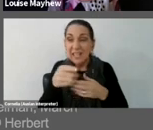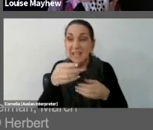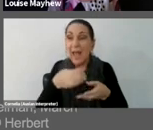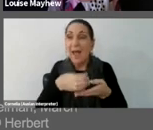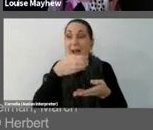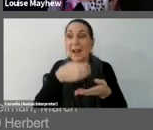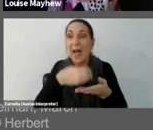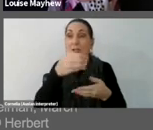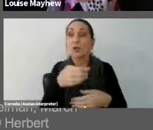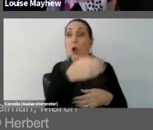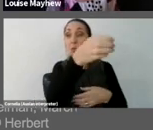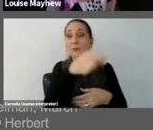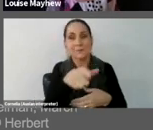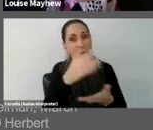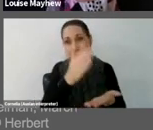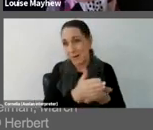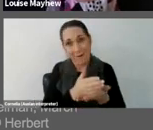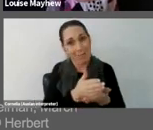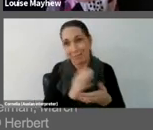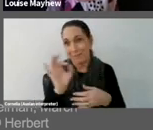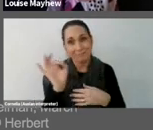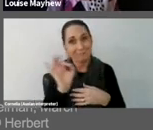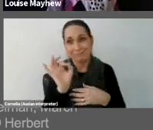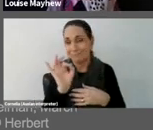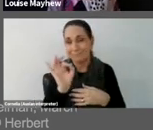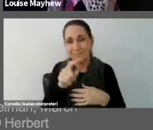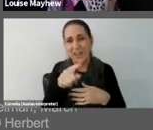toasting are not real, but in fact are little paper cutouts.